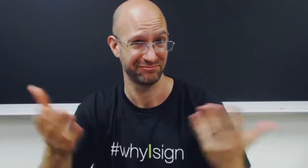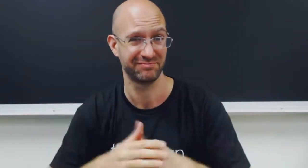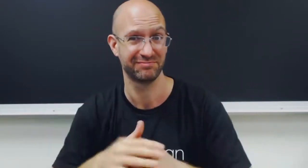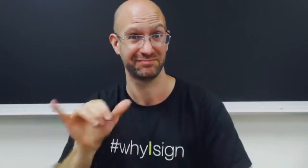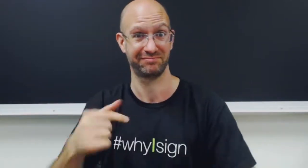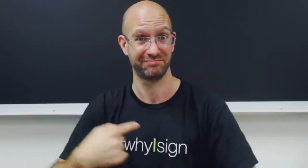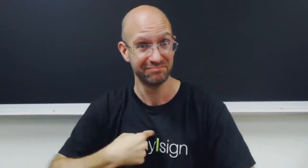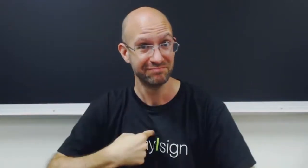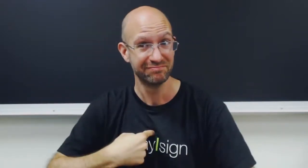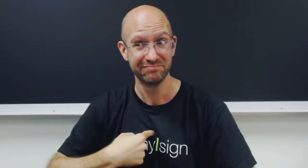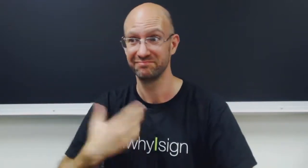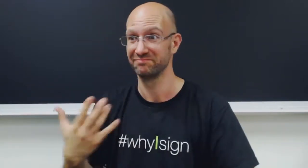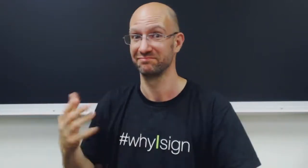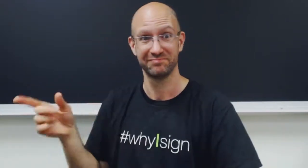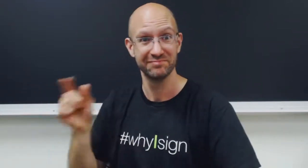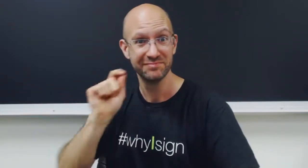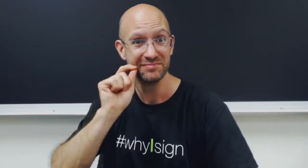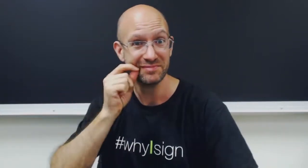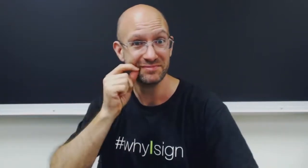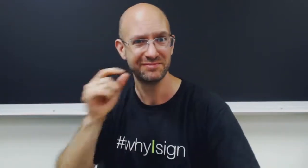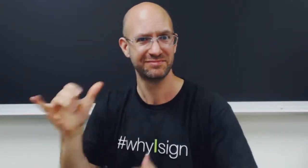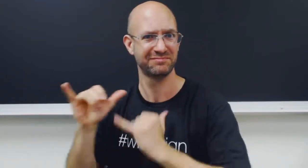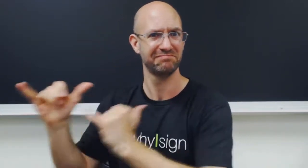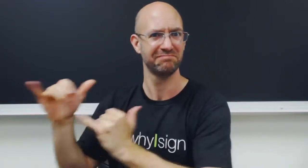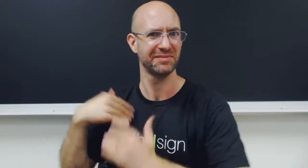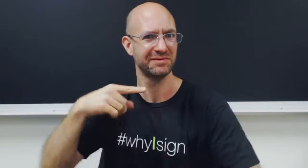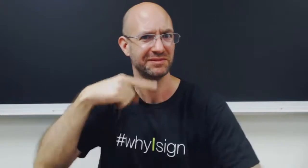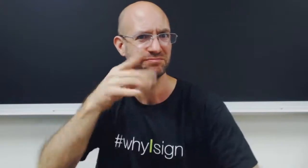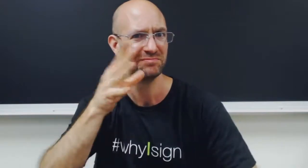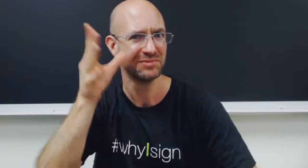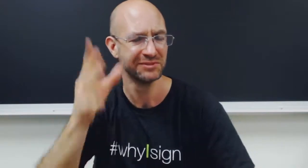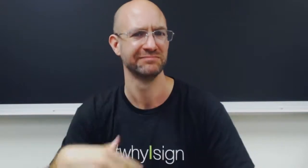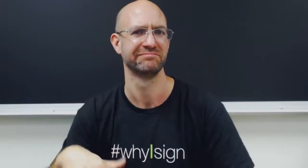Like me, and Stacy. We have something in common that we have hearing parents.